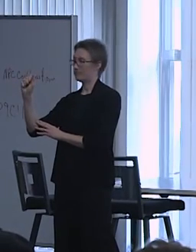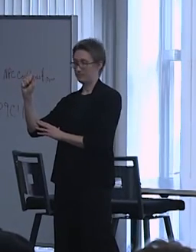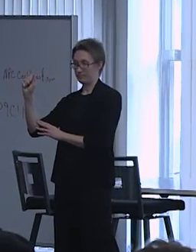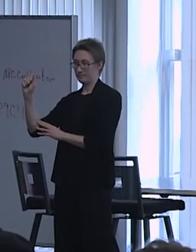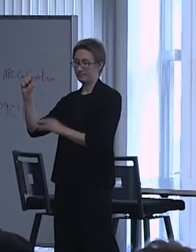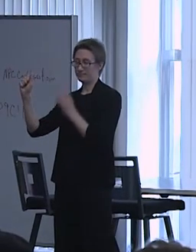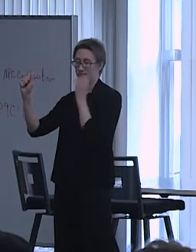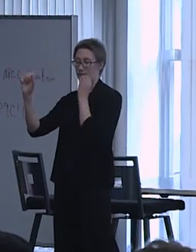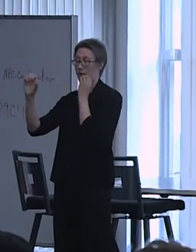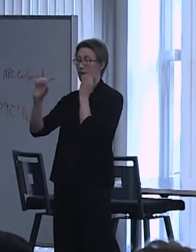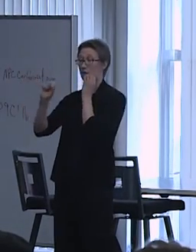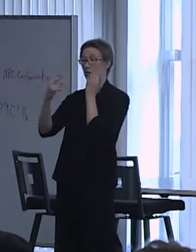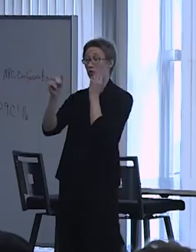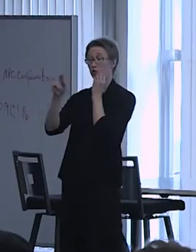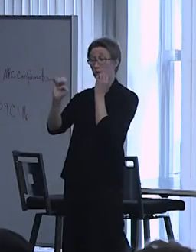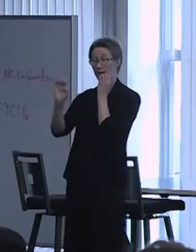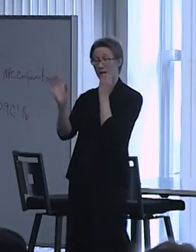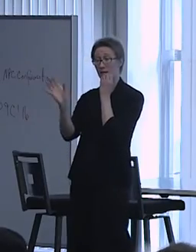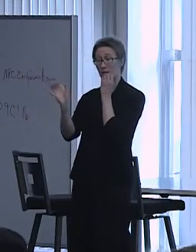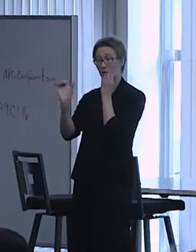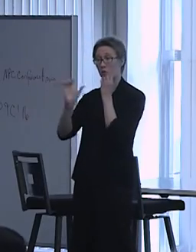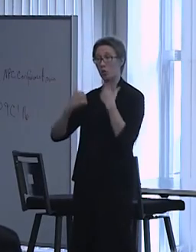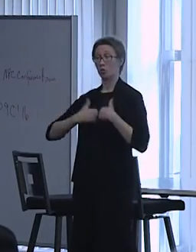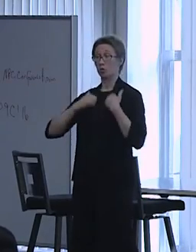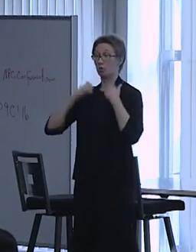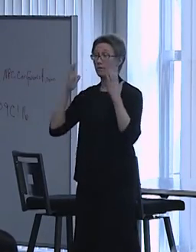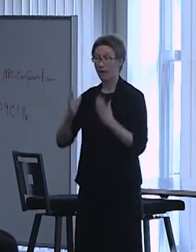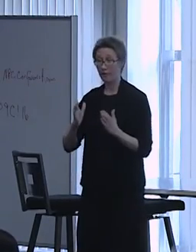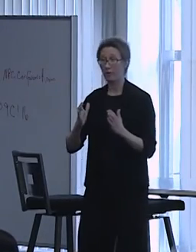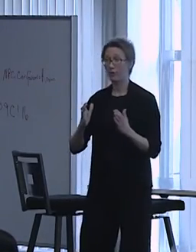Shain is also a survivor of coercive treatment.